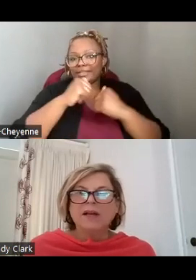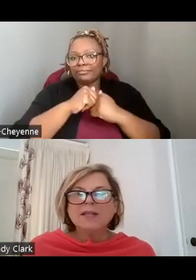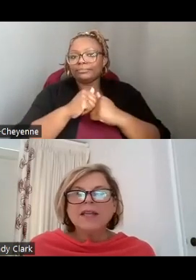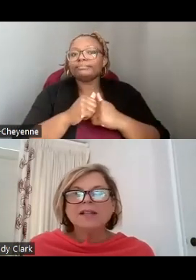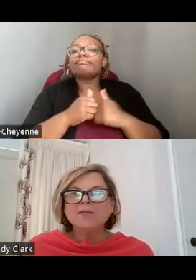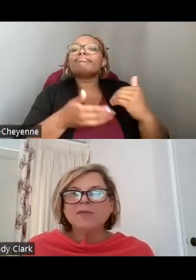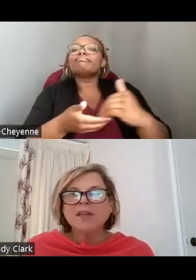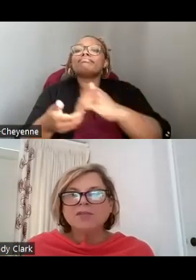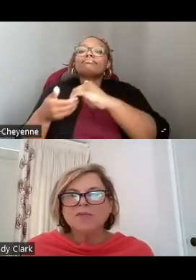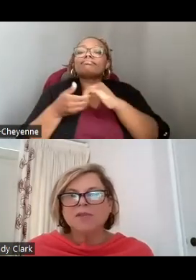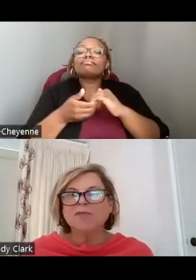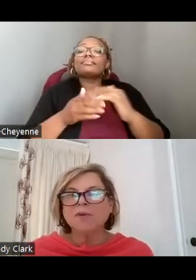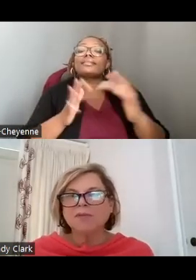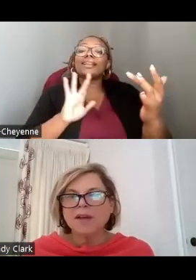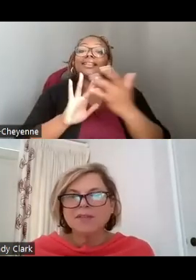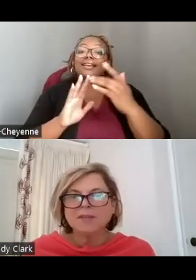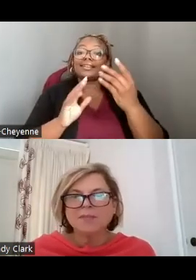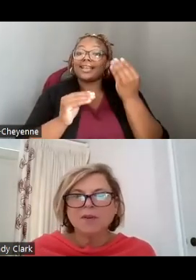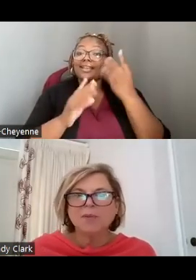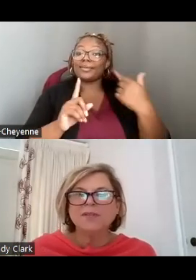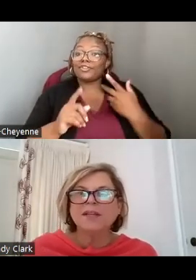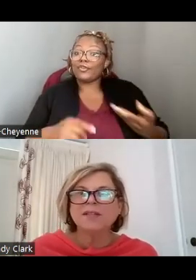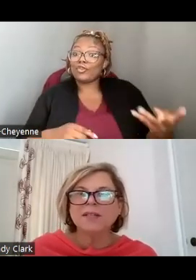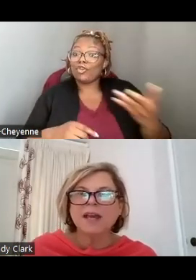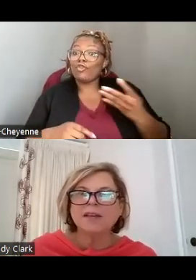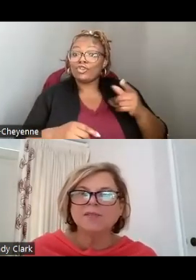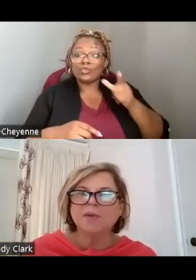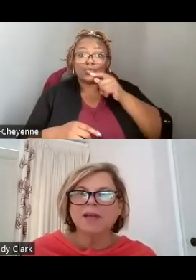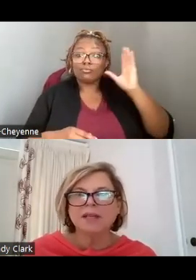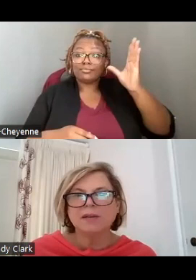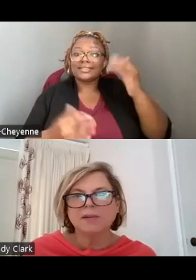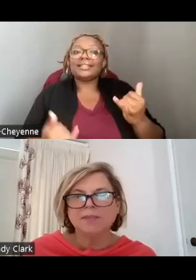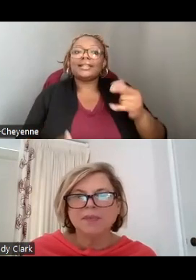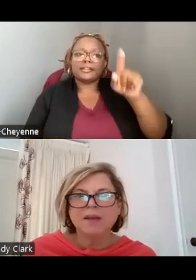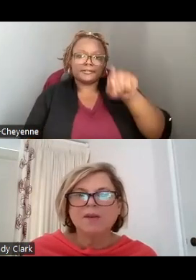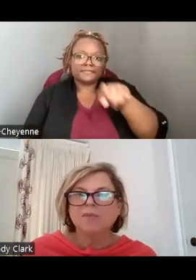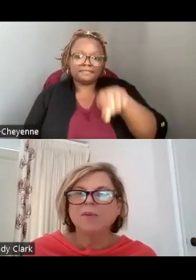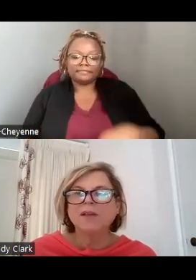THE CONTACT INFORMATION FOR THE FOUR OF US WHO PRESENTED TODAY IS RIGHT HERE.